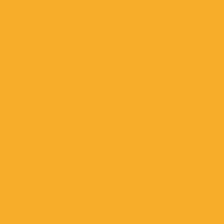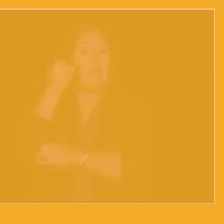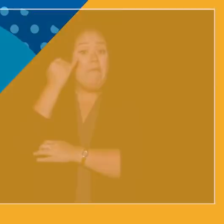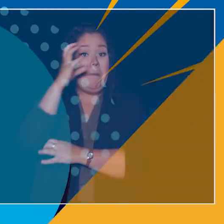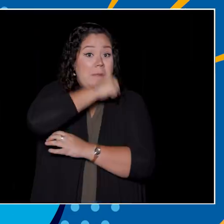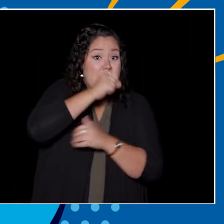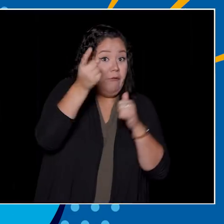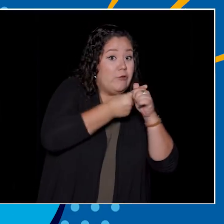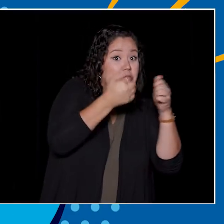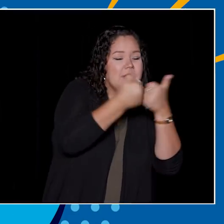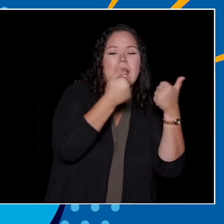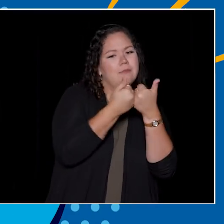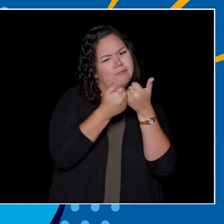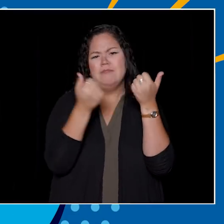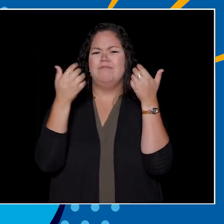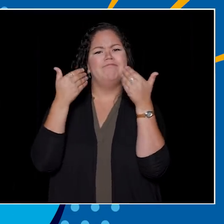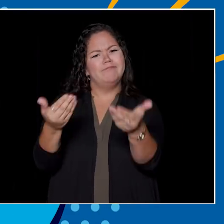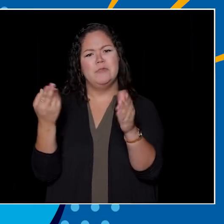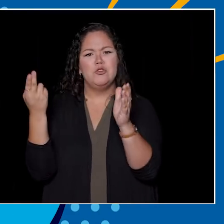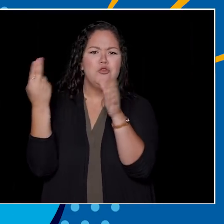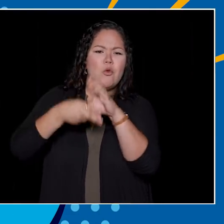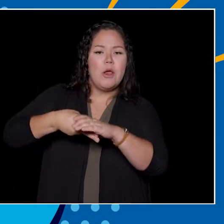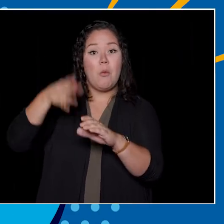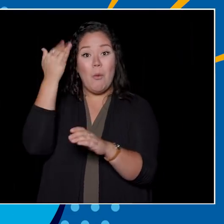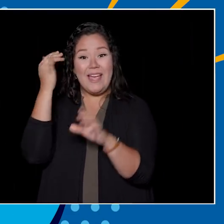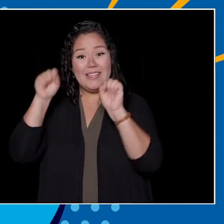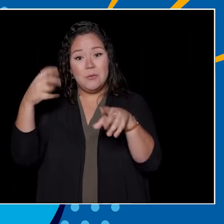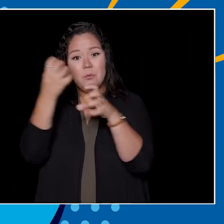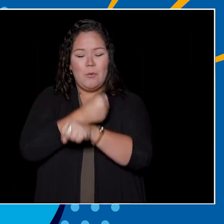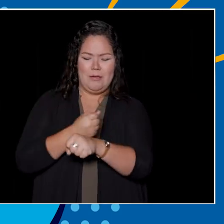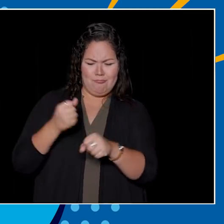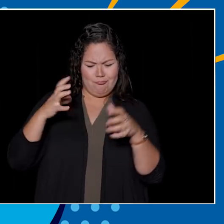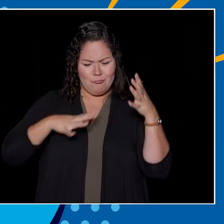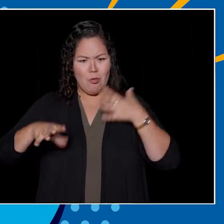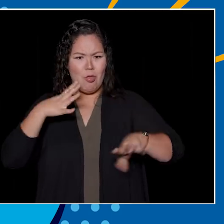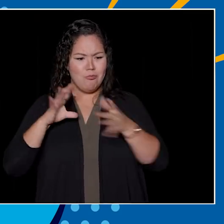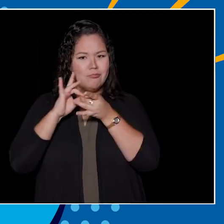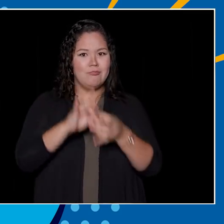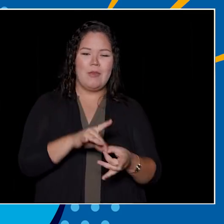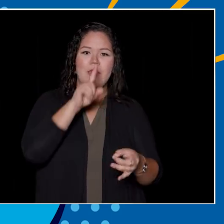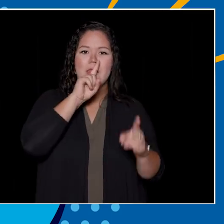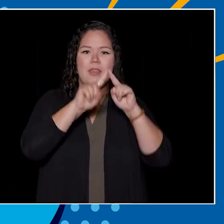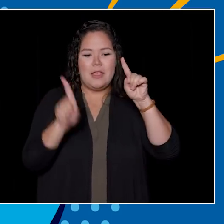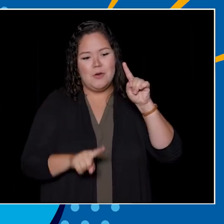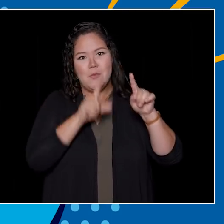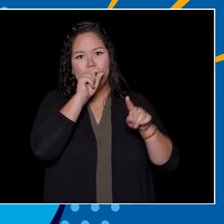We're almost there, last five seconds to sign up. Let's get this trivia underway. Question one. Where did UBC rank